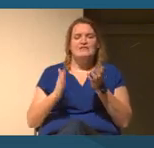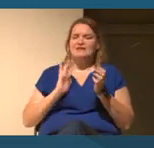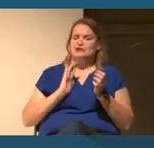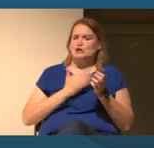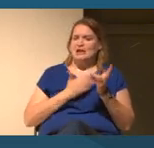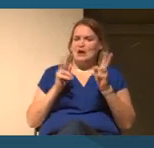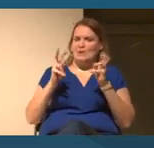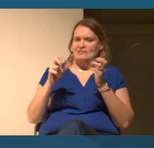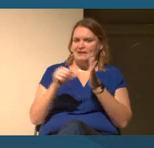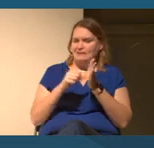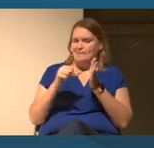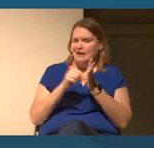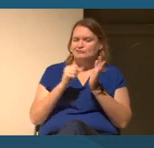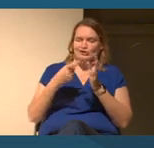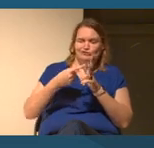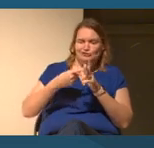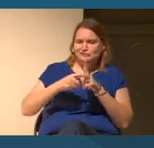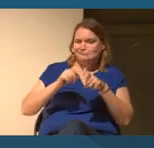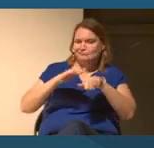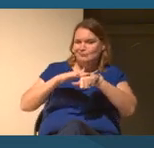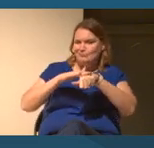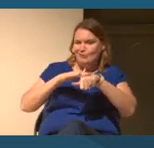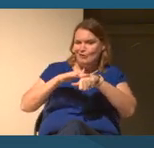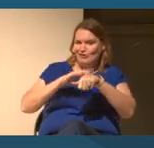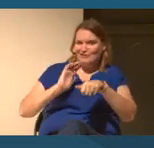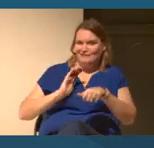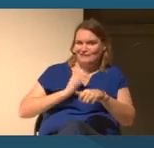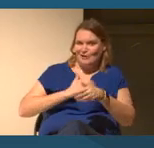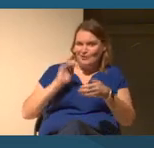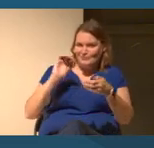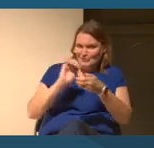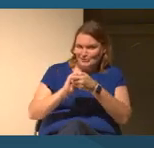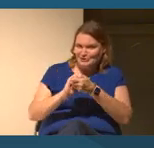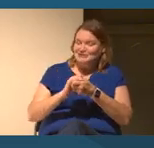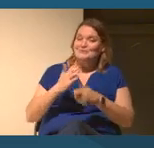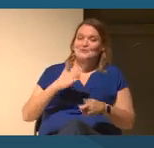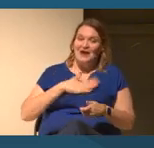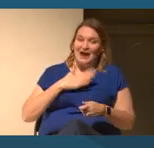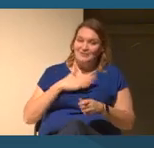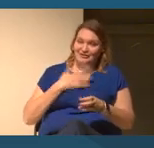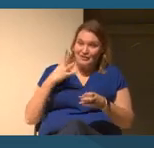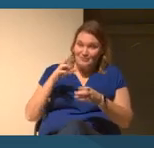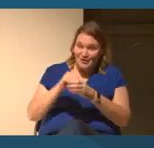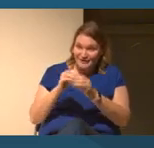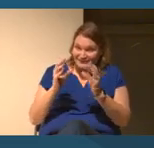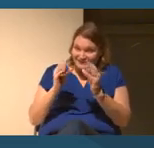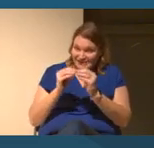partnership. We're excited that they're part of this summit and look forward to continuing the conversation. So, thank you for having us.